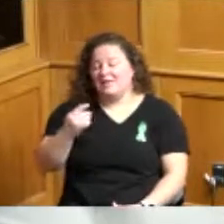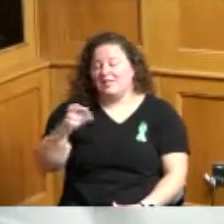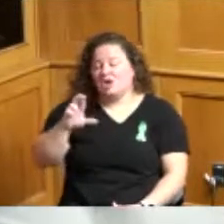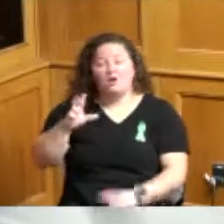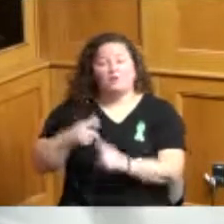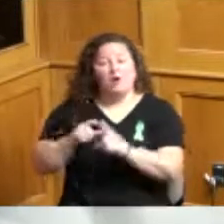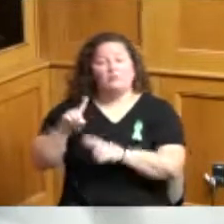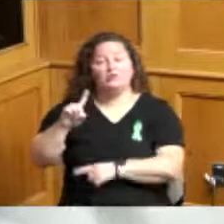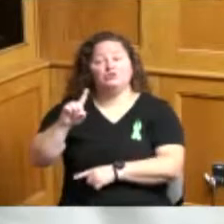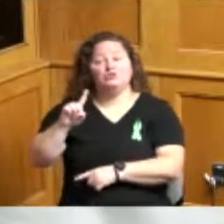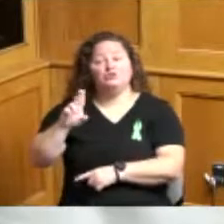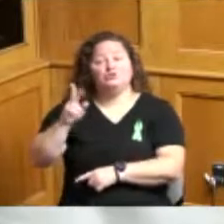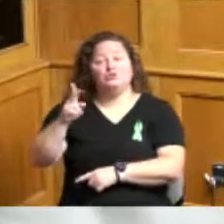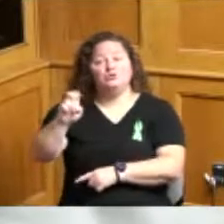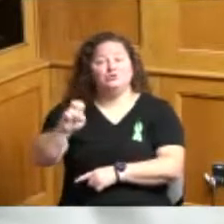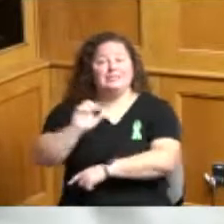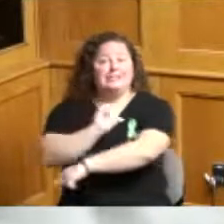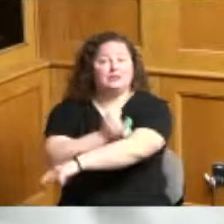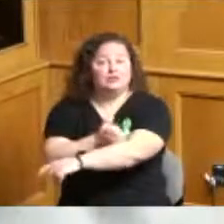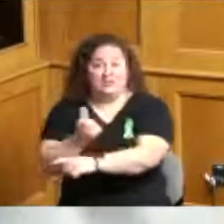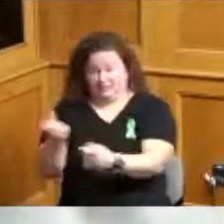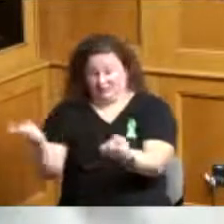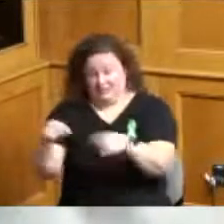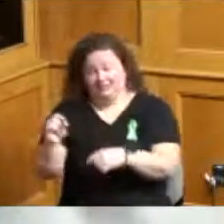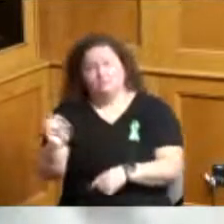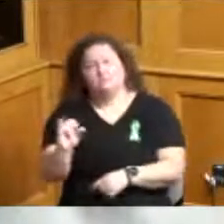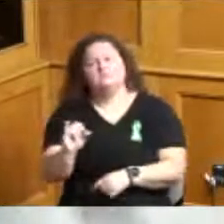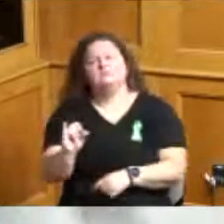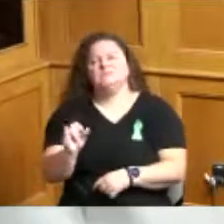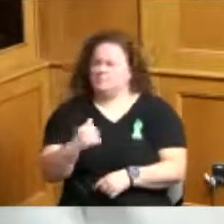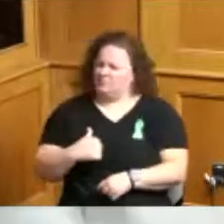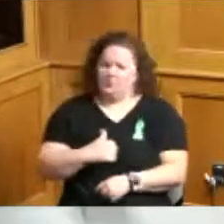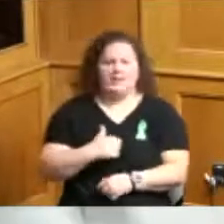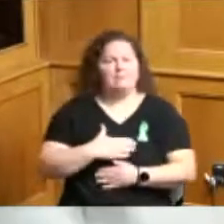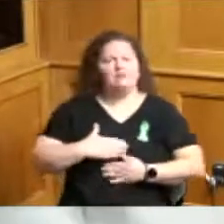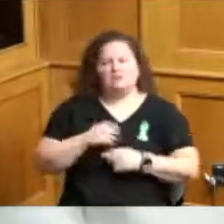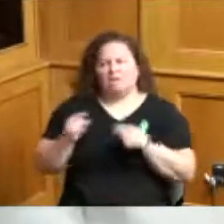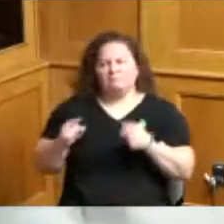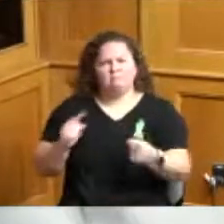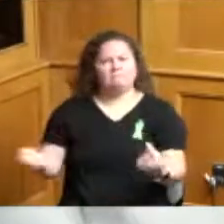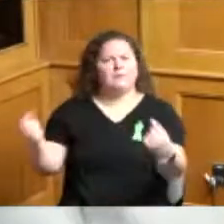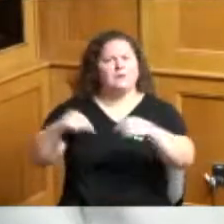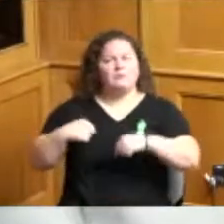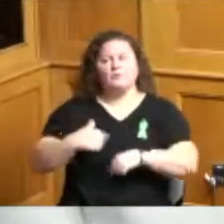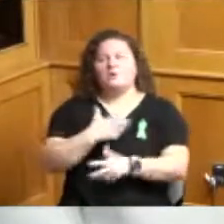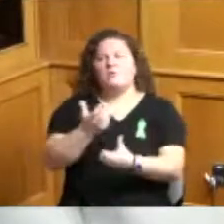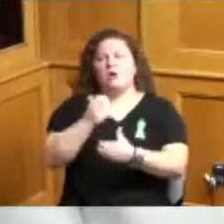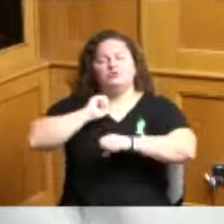we appreciate her being here saying hey we want to work together and get people get the bill and the